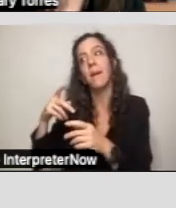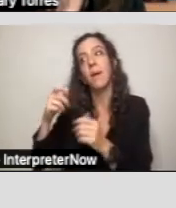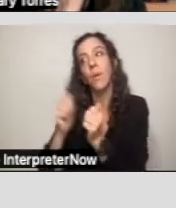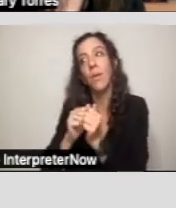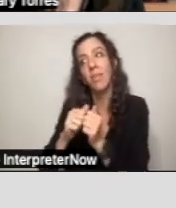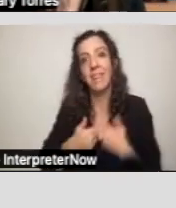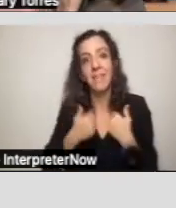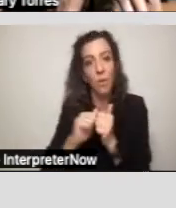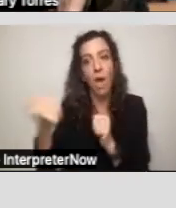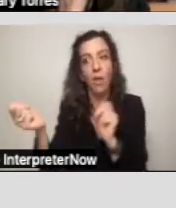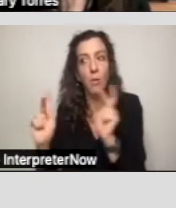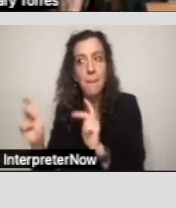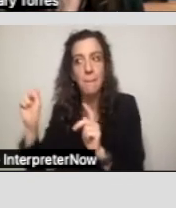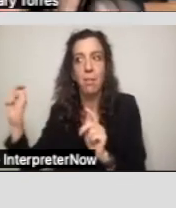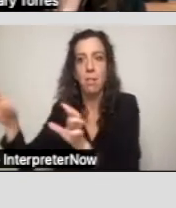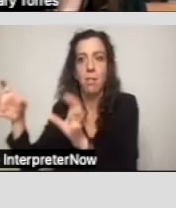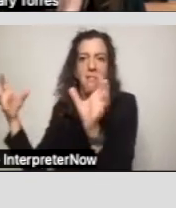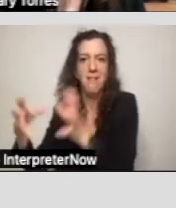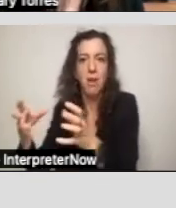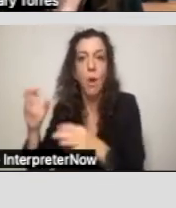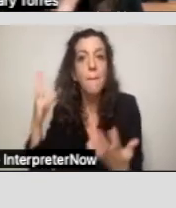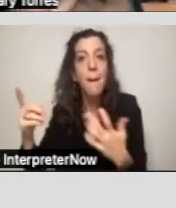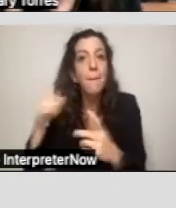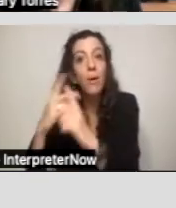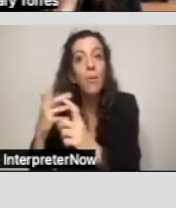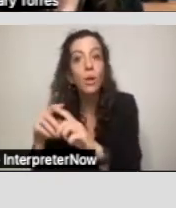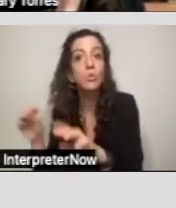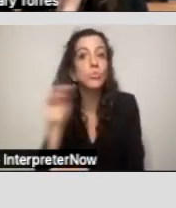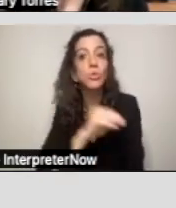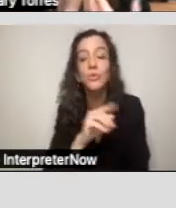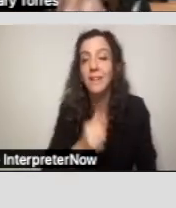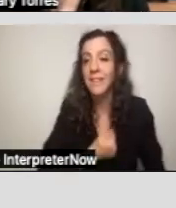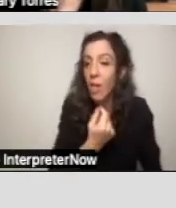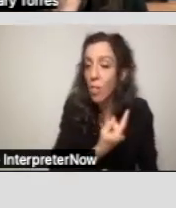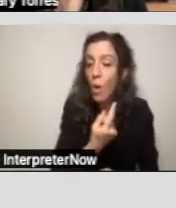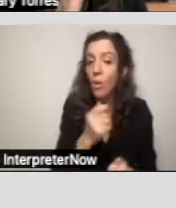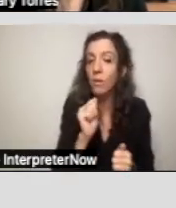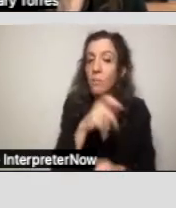own home or their own apartment, with a roommate, or maybe they want to live in a group home.